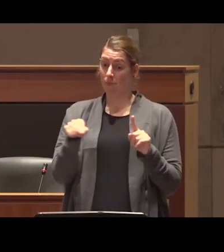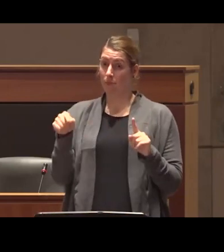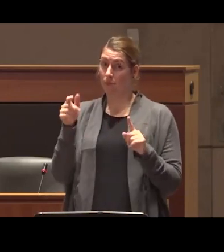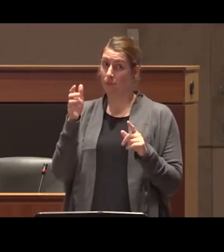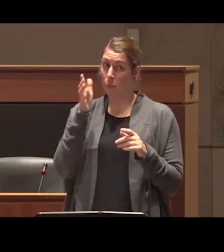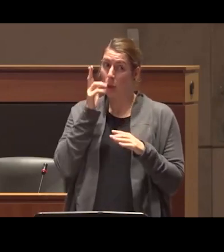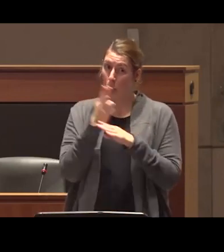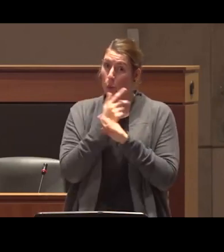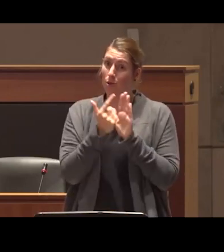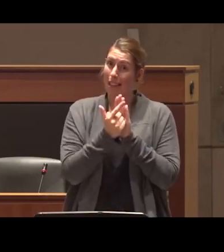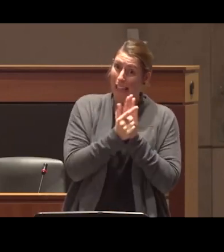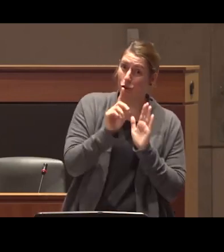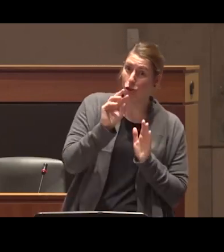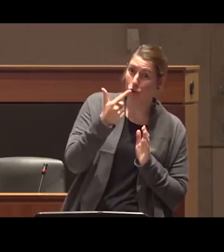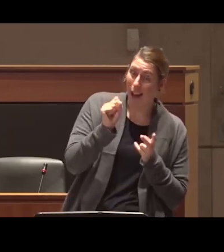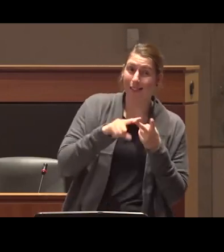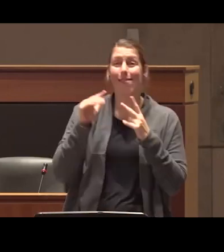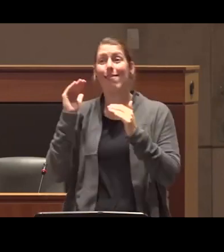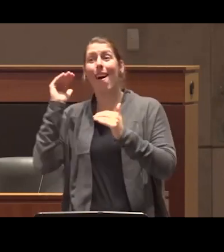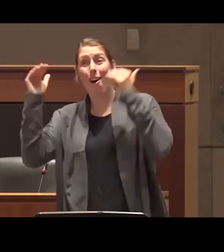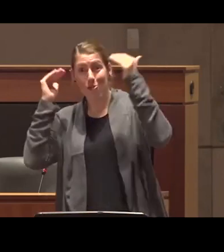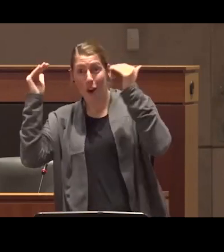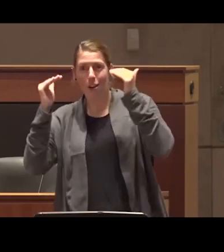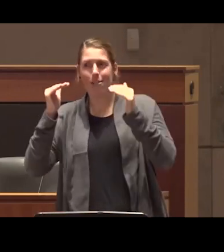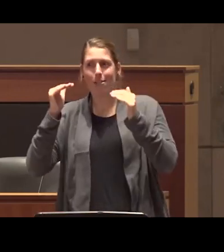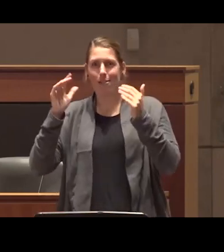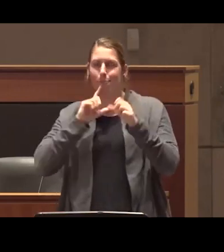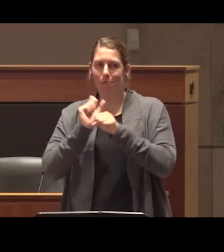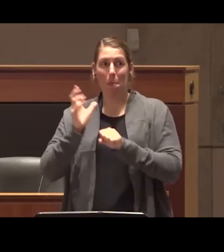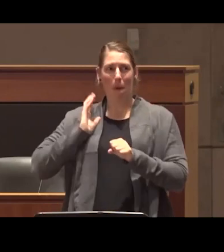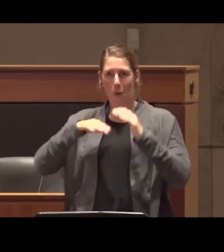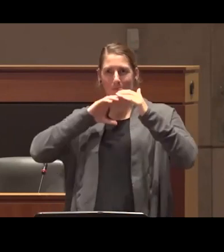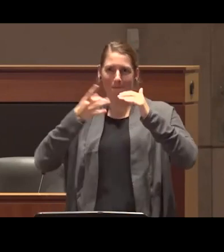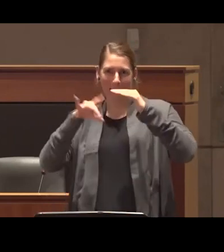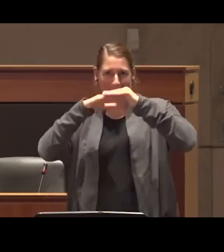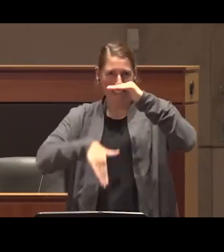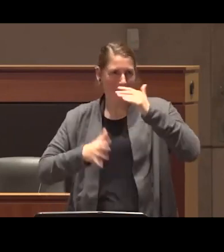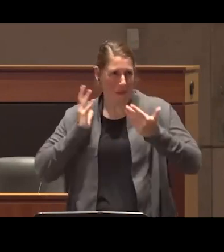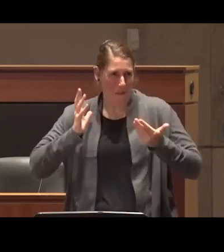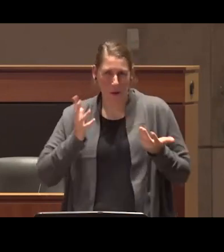and all adults who use illegal drugs were at one point children and so we really I think need to